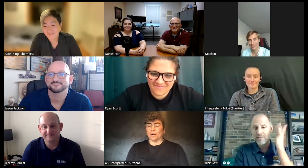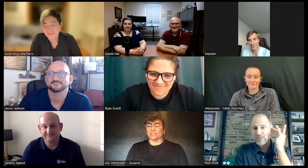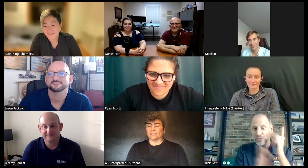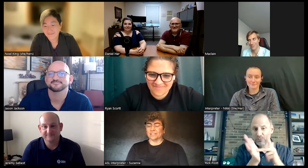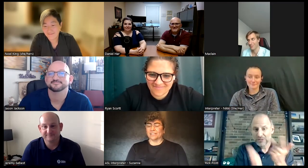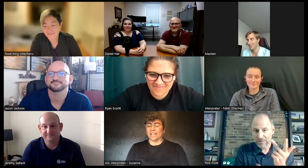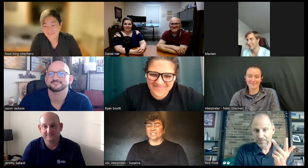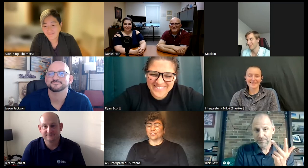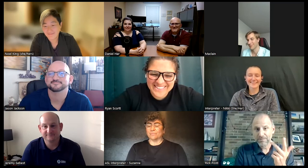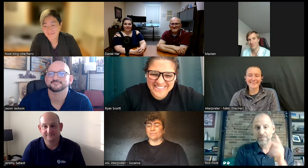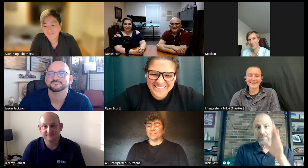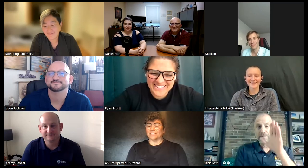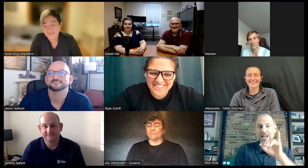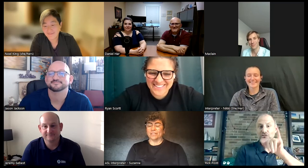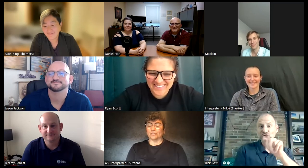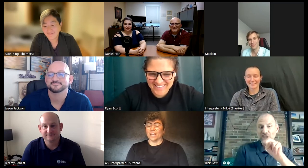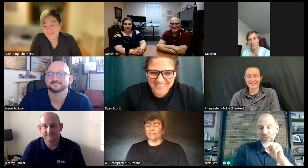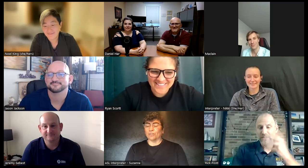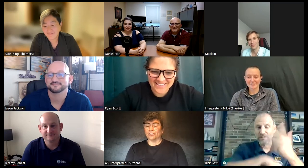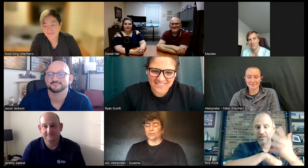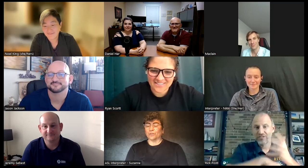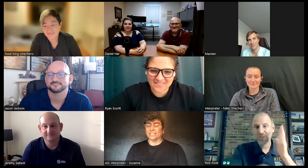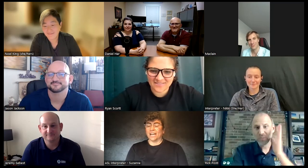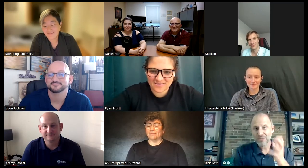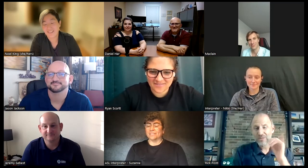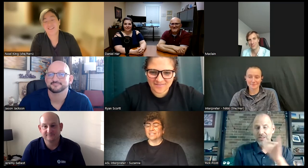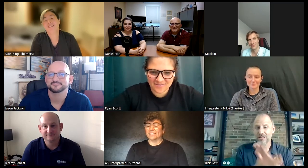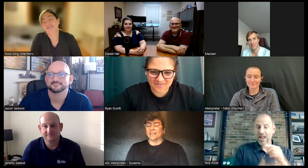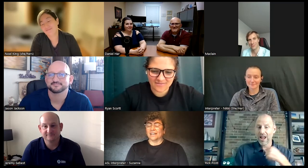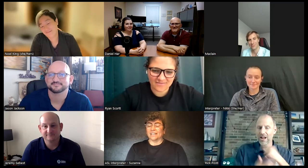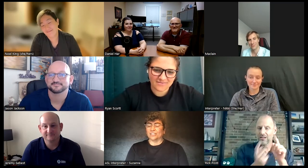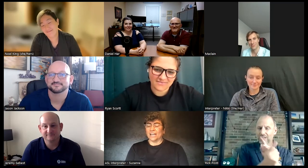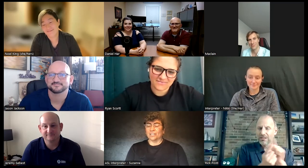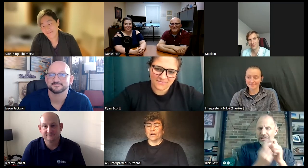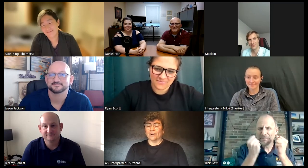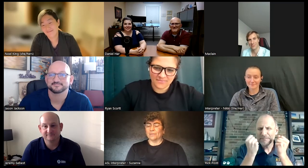miles on the last three months I've been to California three times uh January I'm